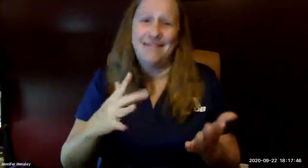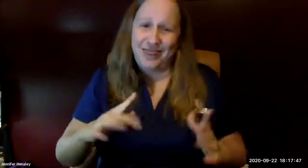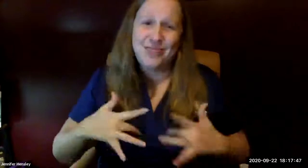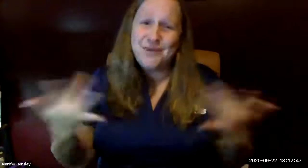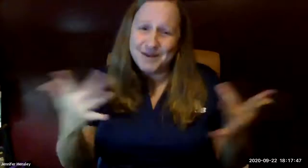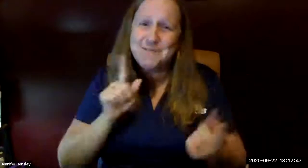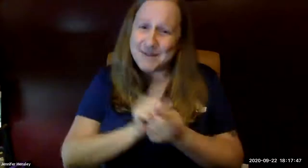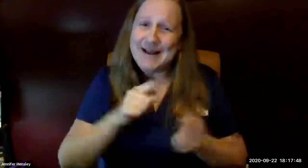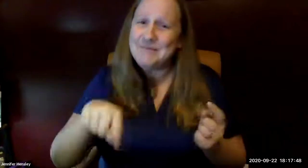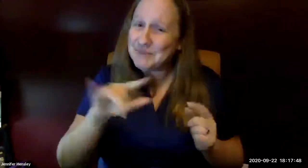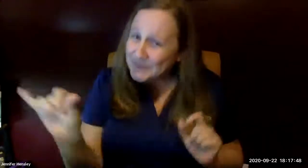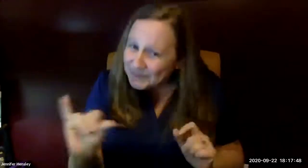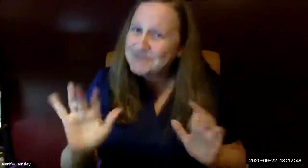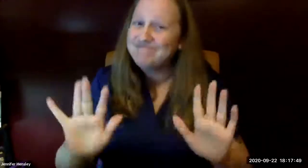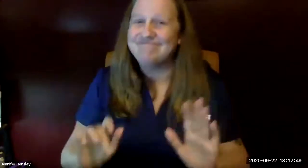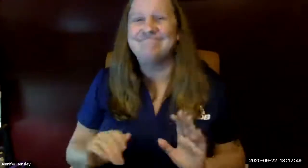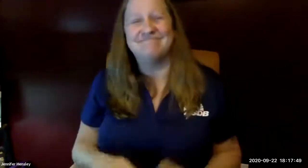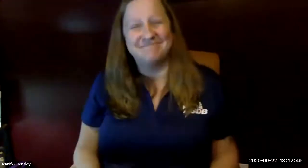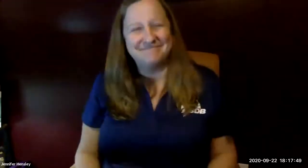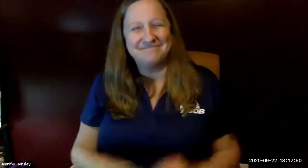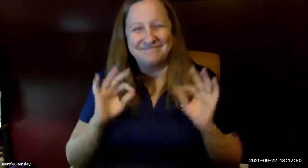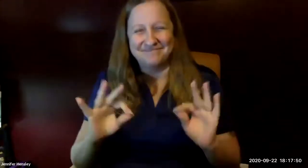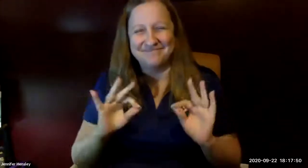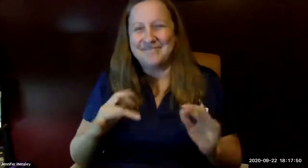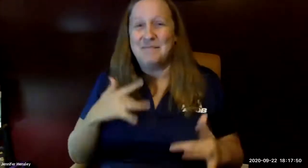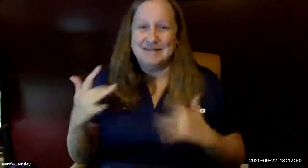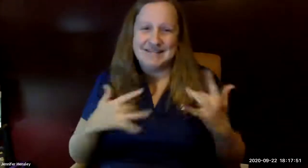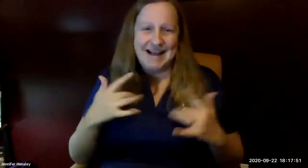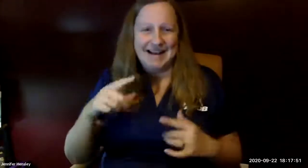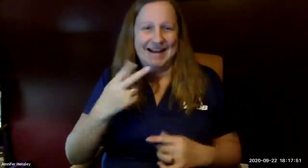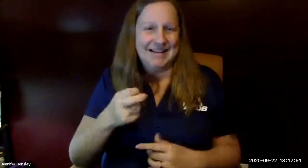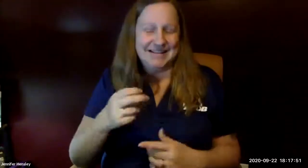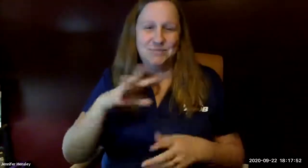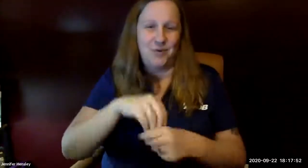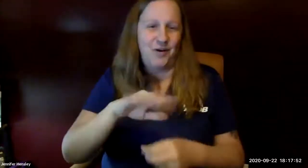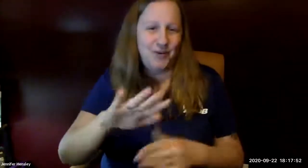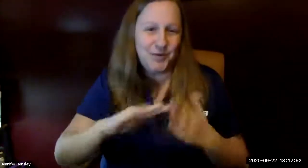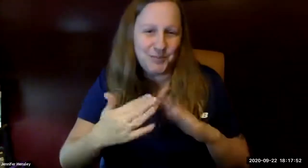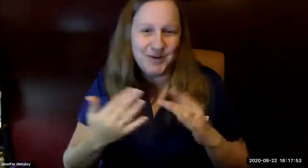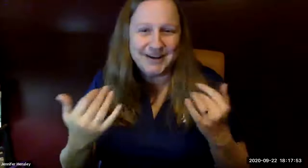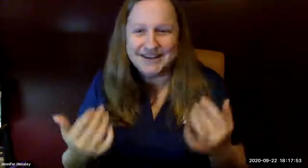and the blind students will be thrilled